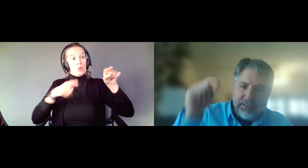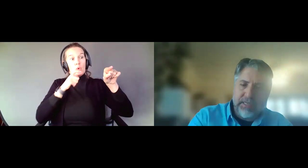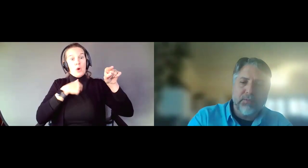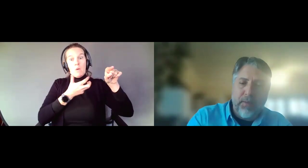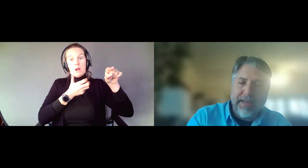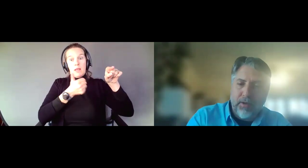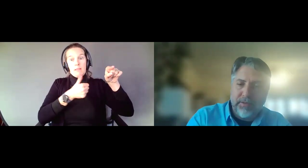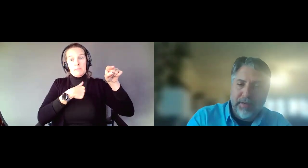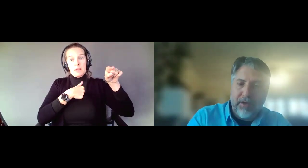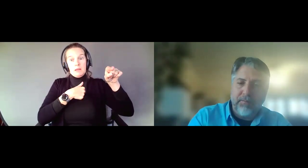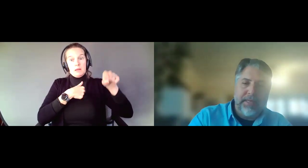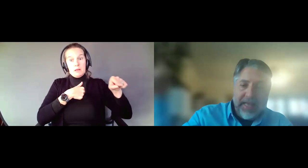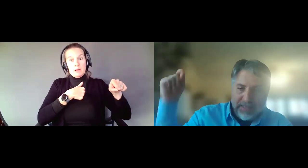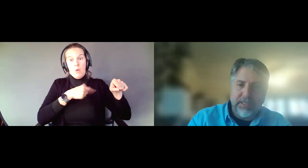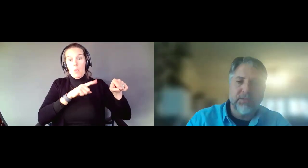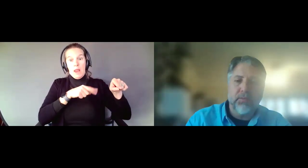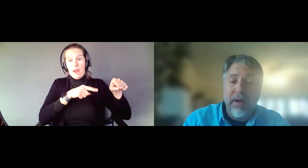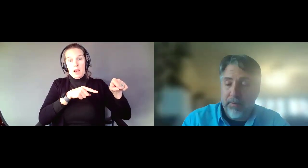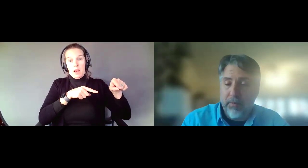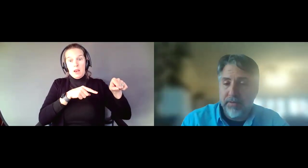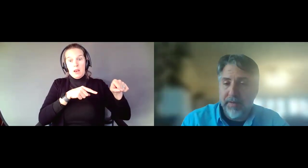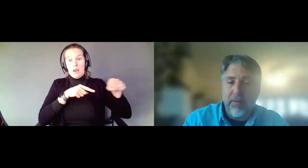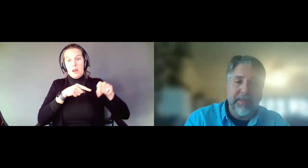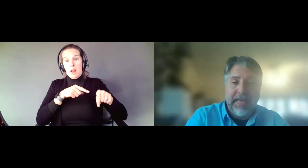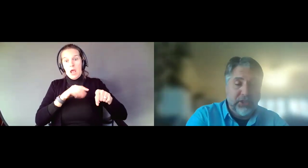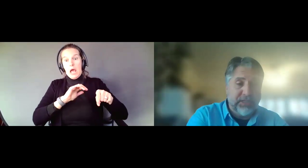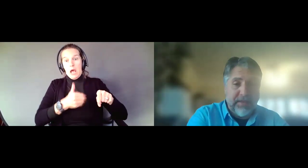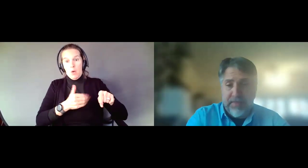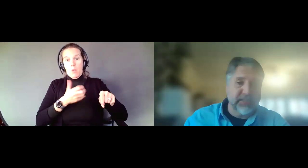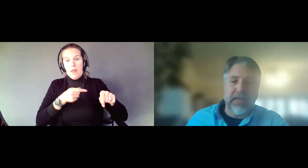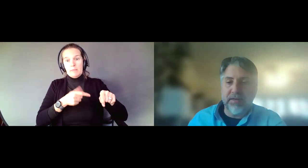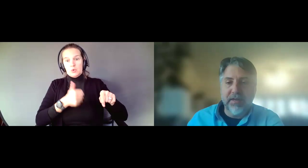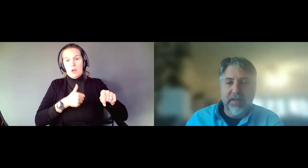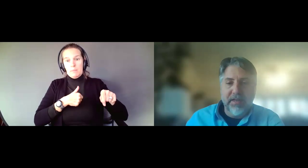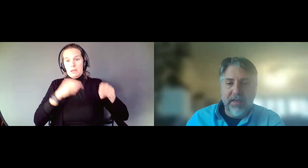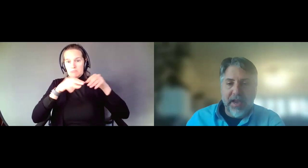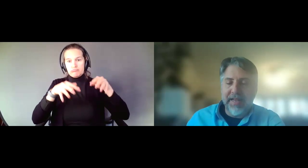this says when I want them to help me. This says how I want them to help me. That is it.